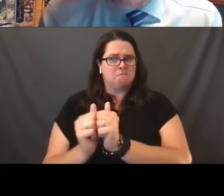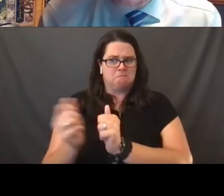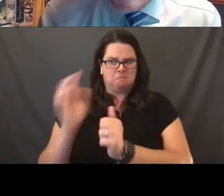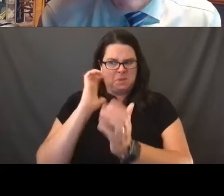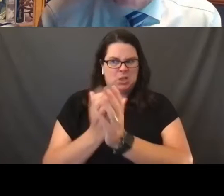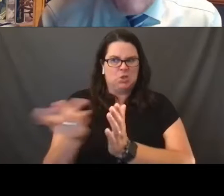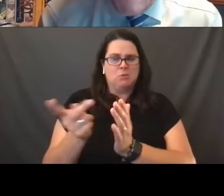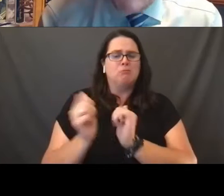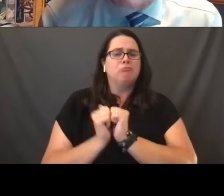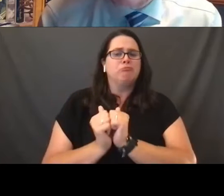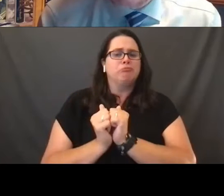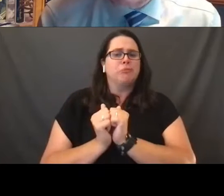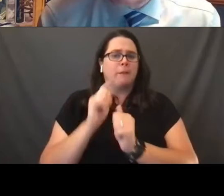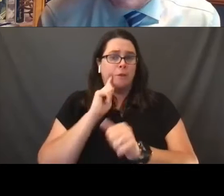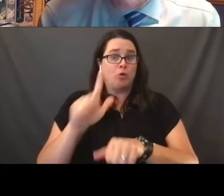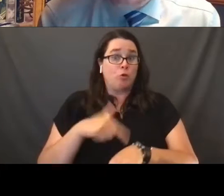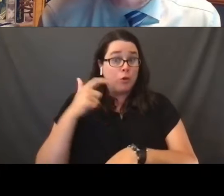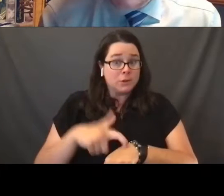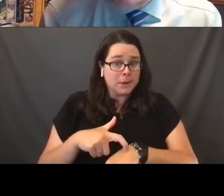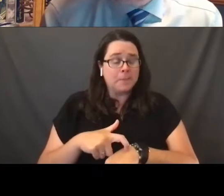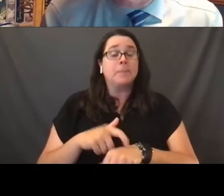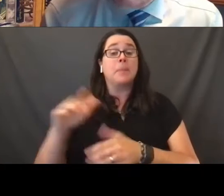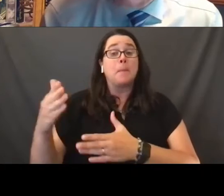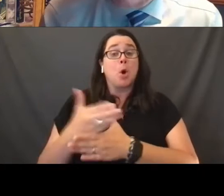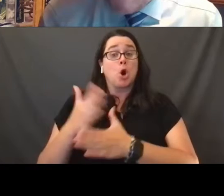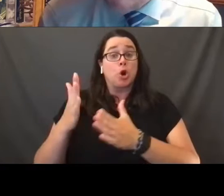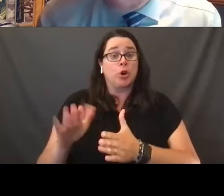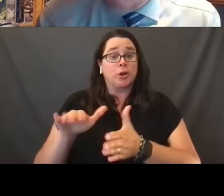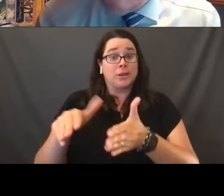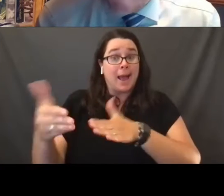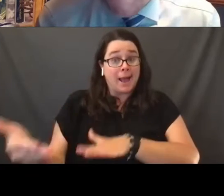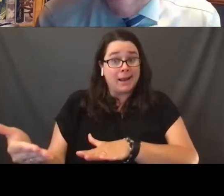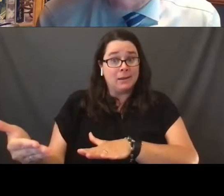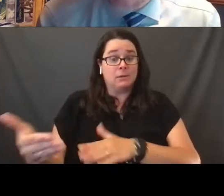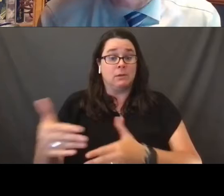His partner died and as a result of marriage, not in the state of Ohio,